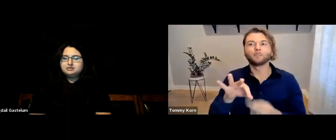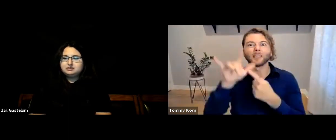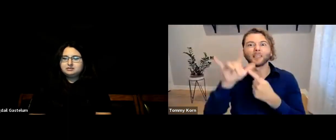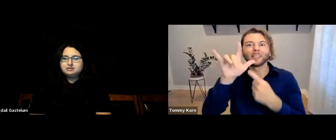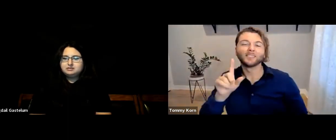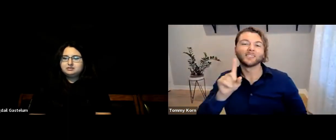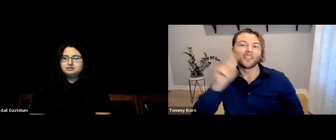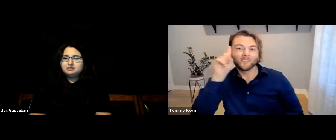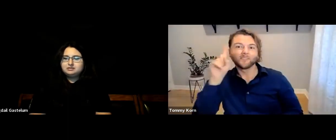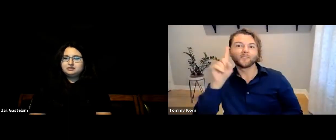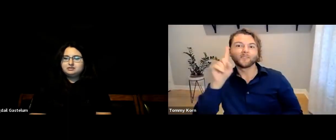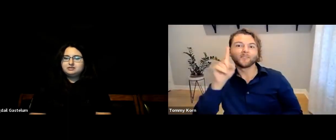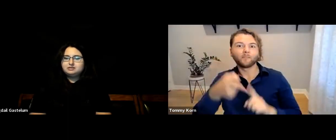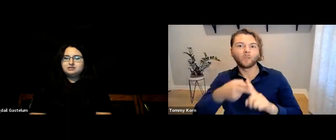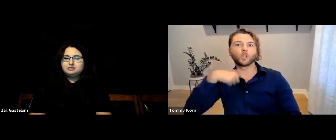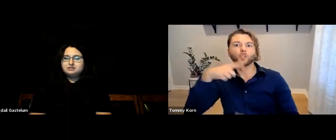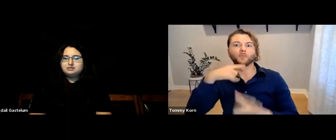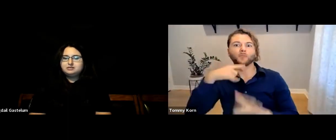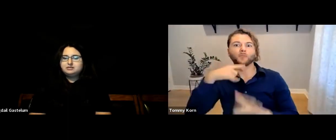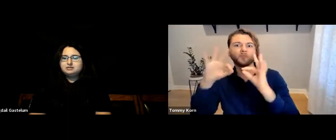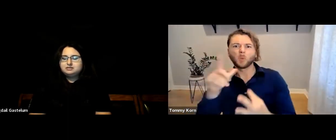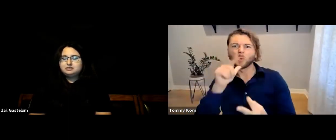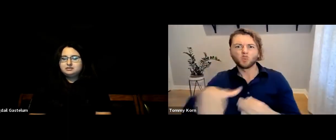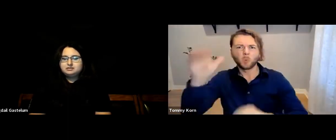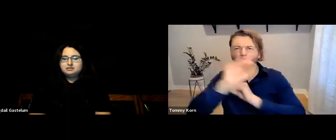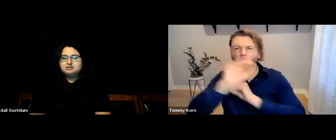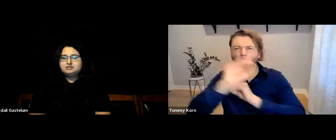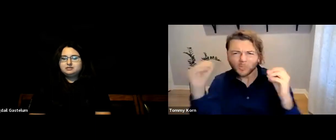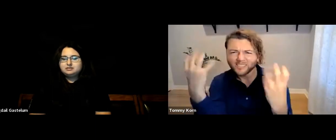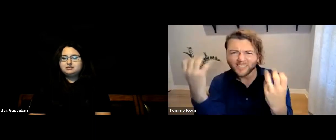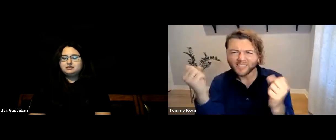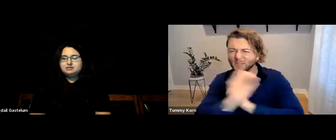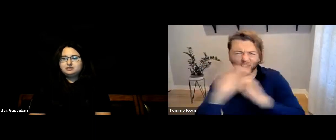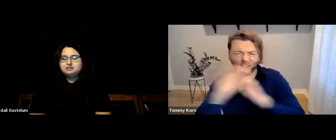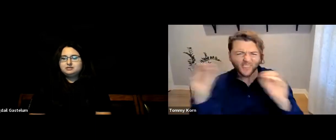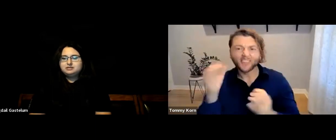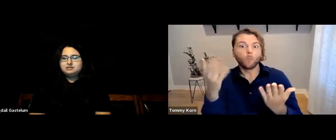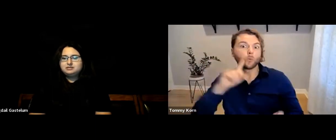especially those who are Deaf from a hearing family that didn’t sign